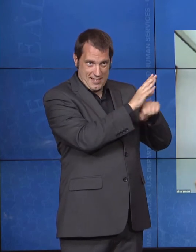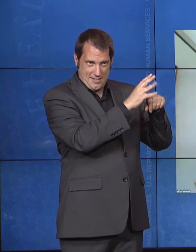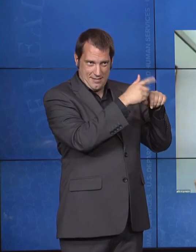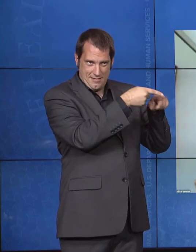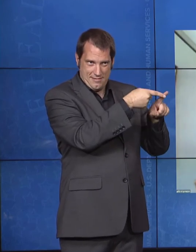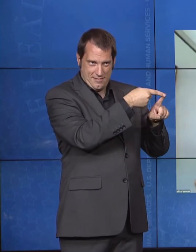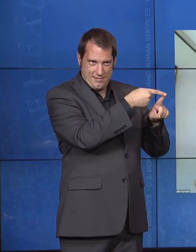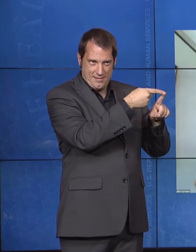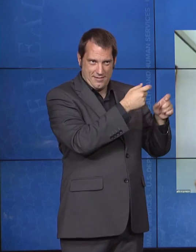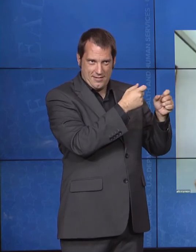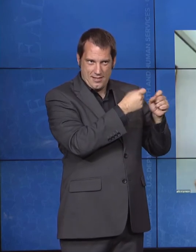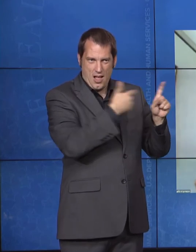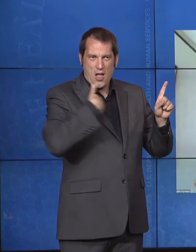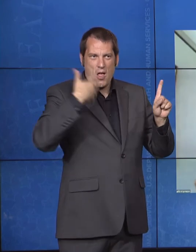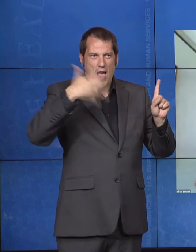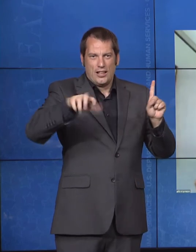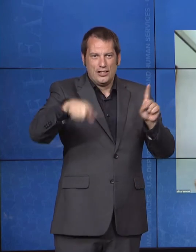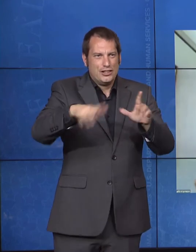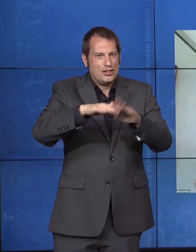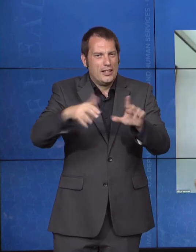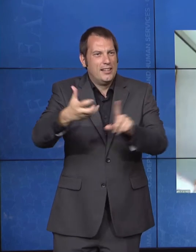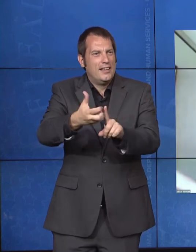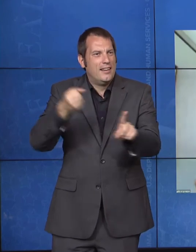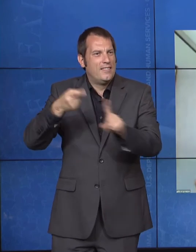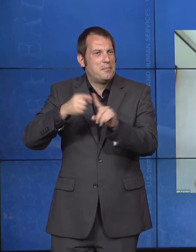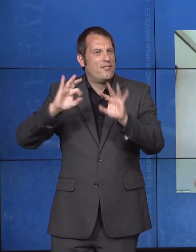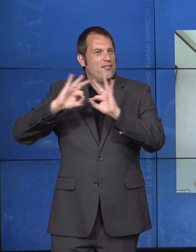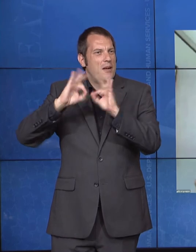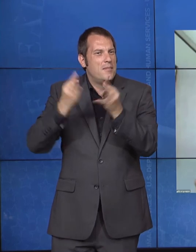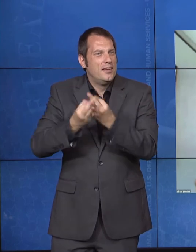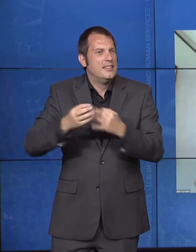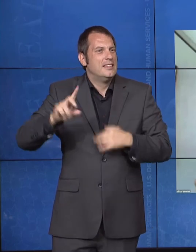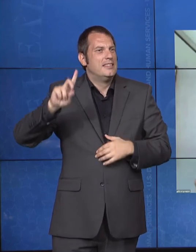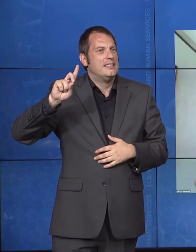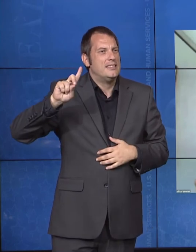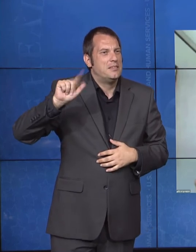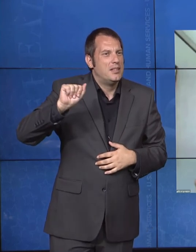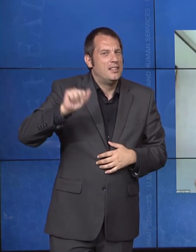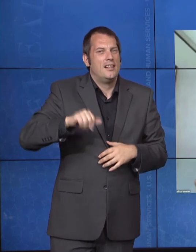to lose their child because they cannot get the help they need because the child has a